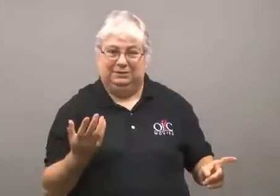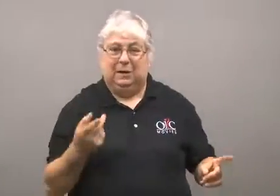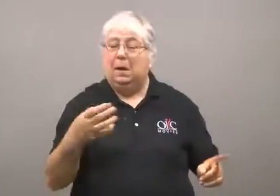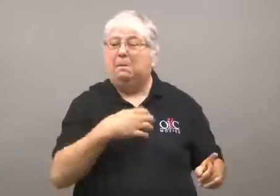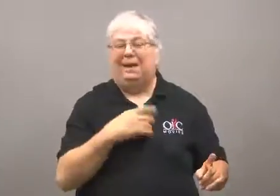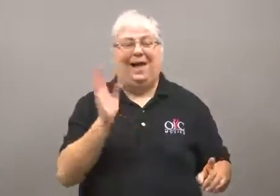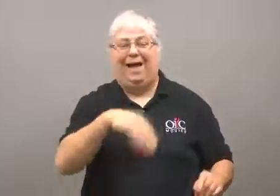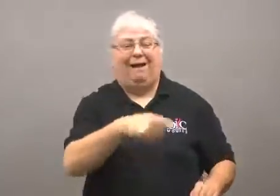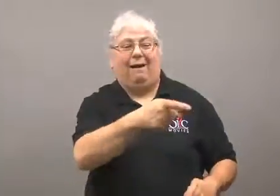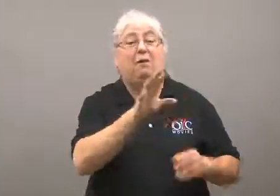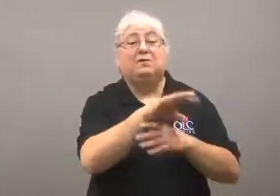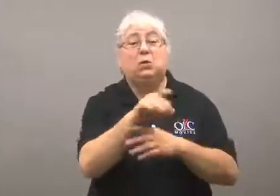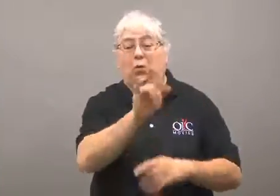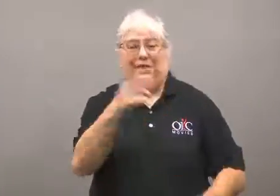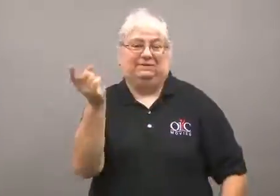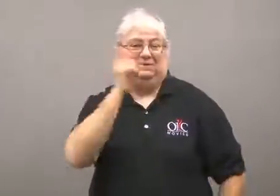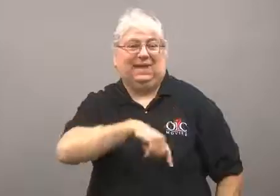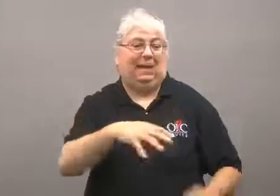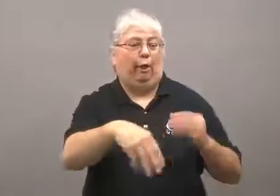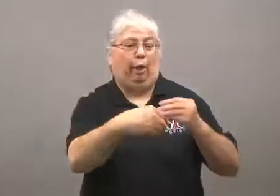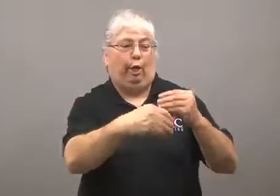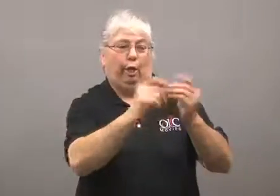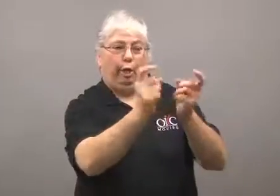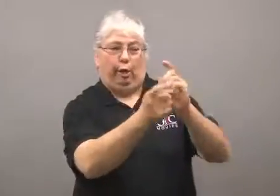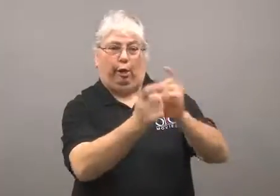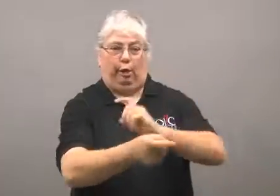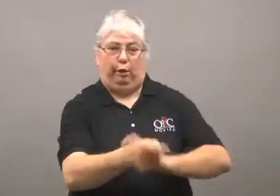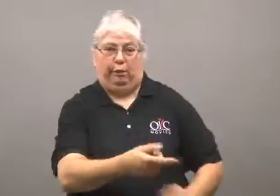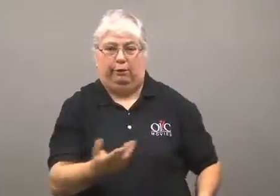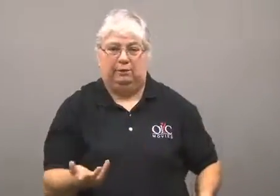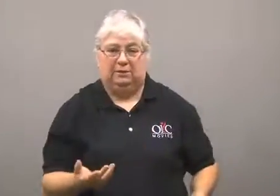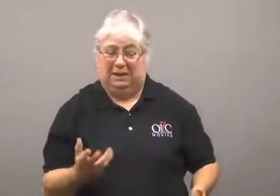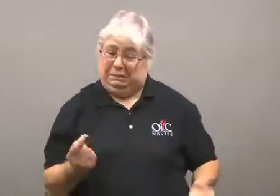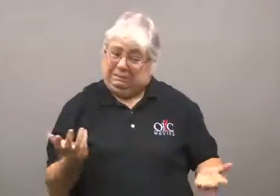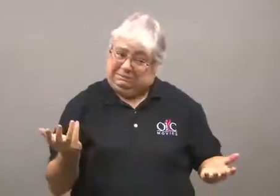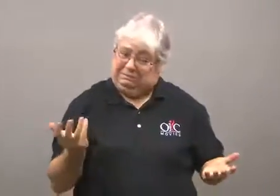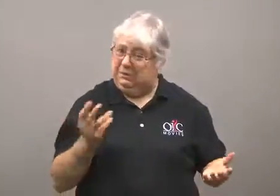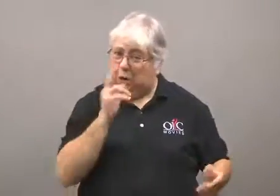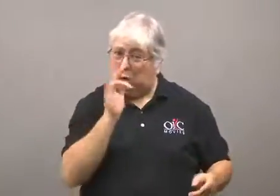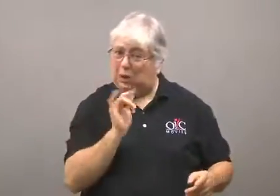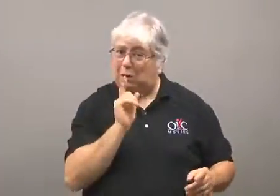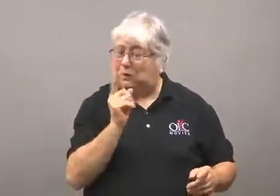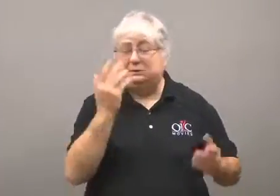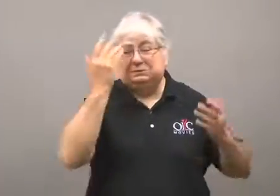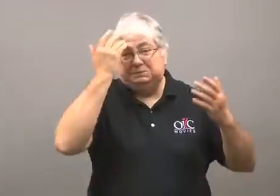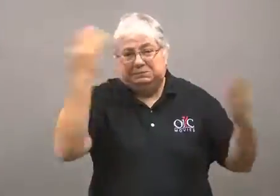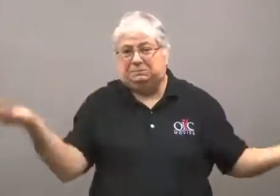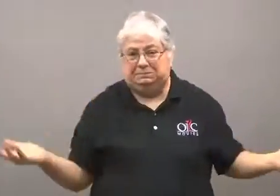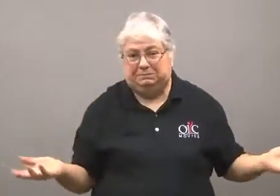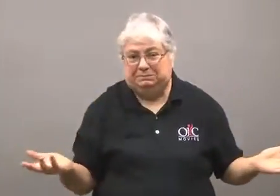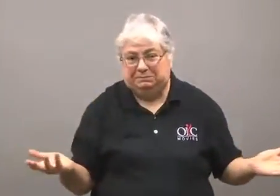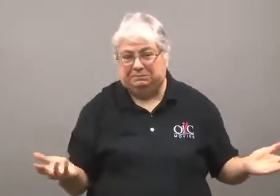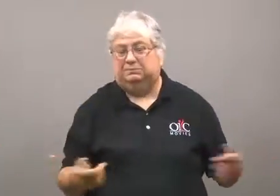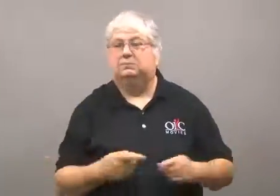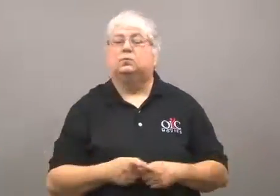Police said it was fake and had been doctored. It seems to be genuine.